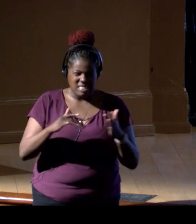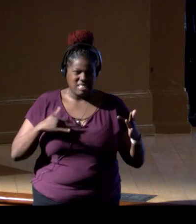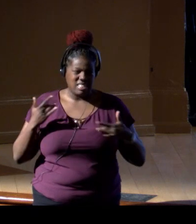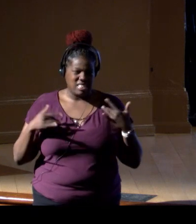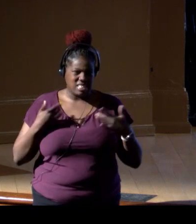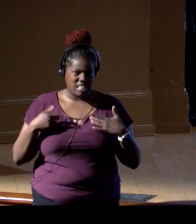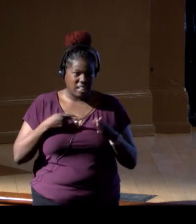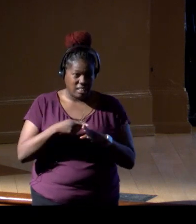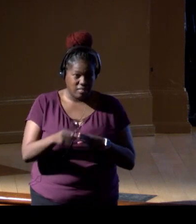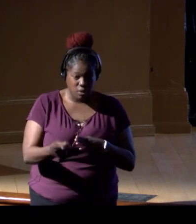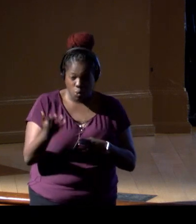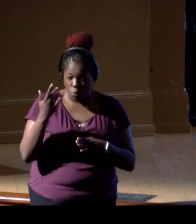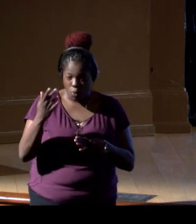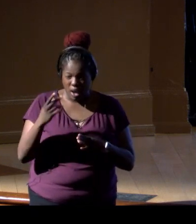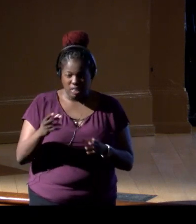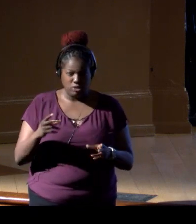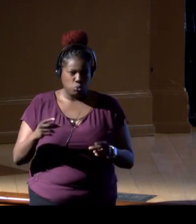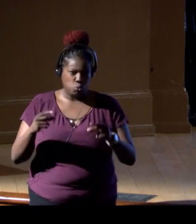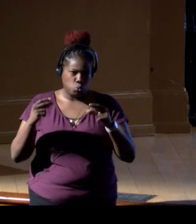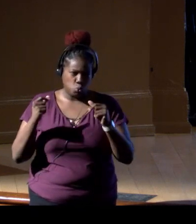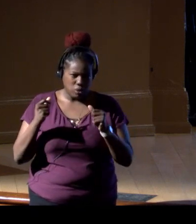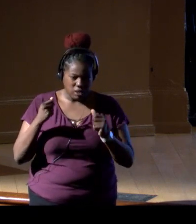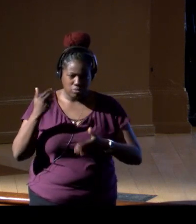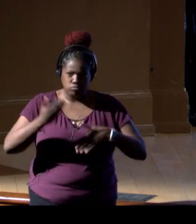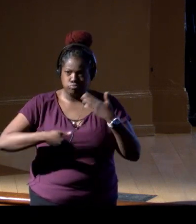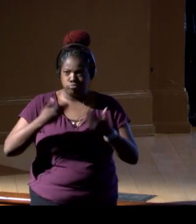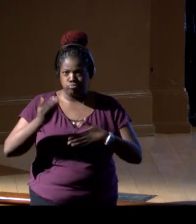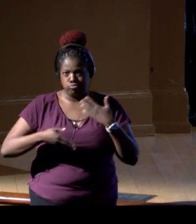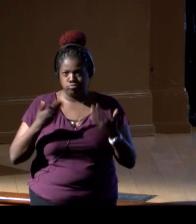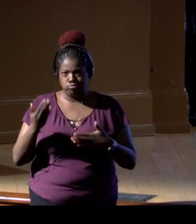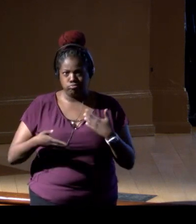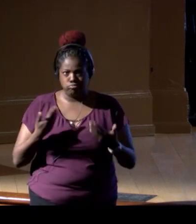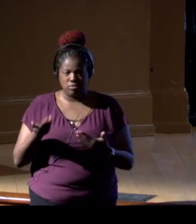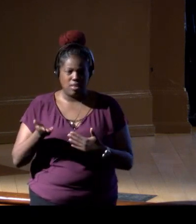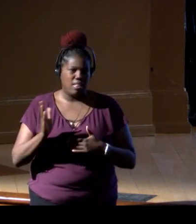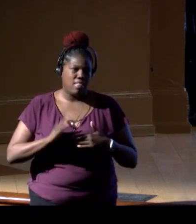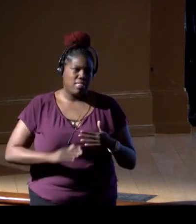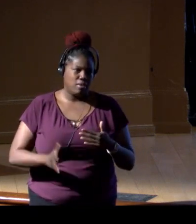'cause it's moving so quickly and much faster than passive acoustics.